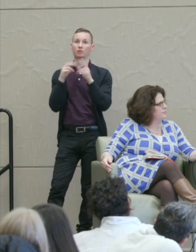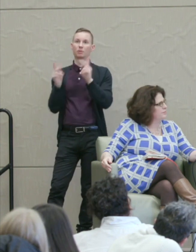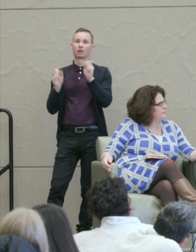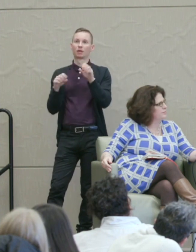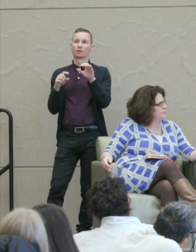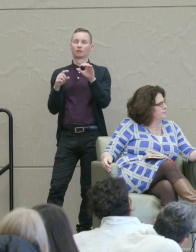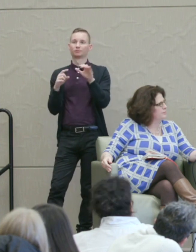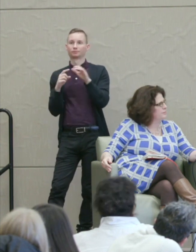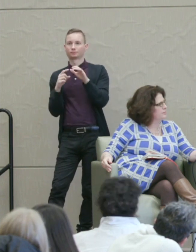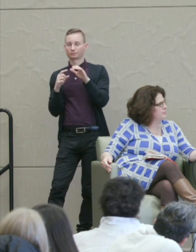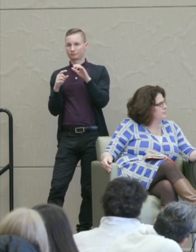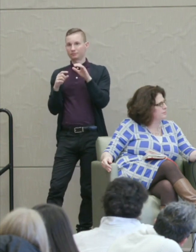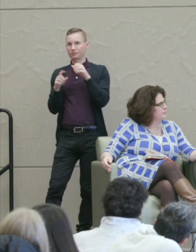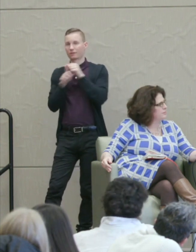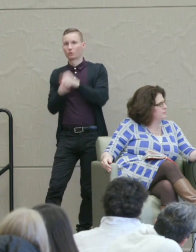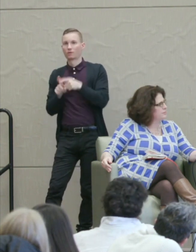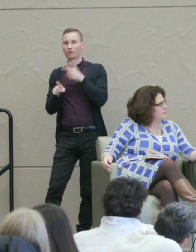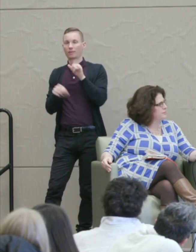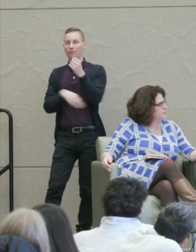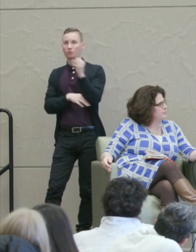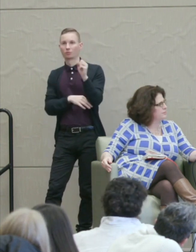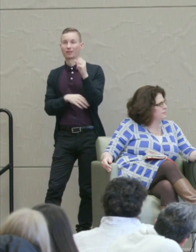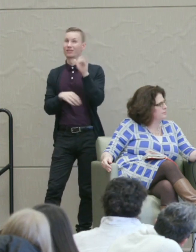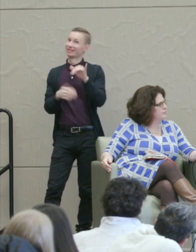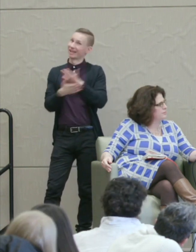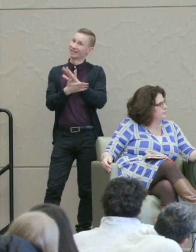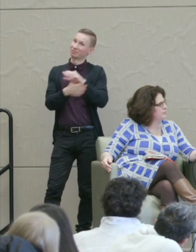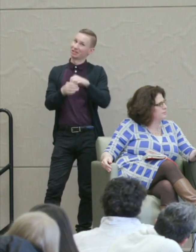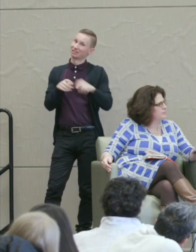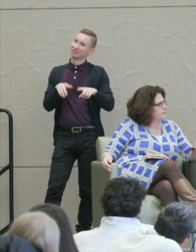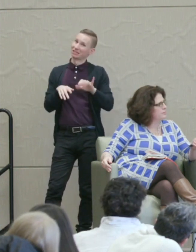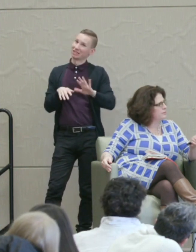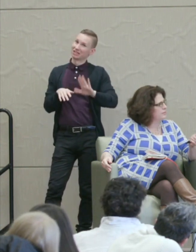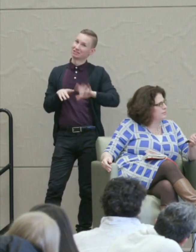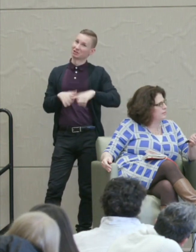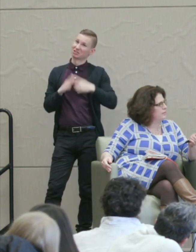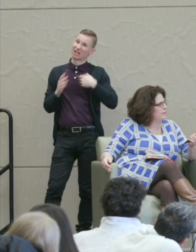And I'm afraid this was academic in origin and I think it's very sad.